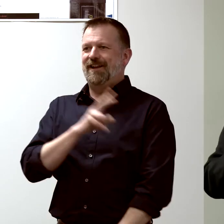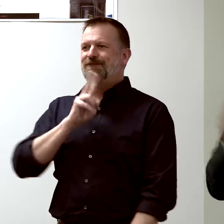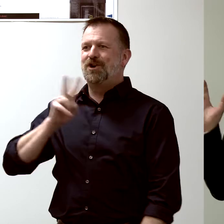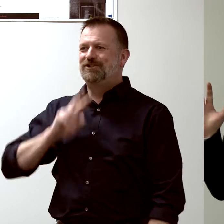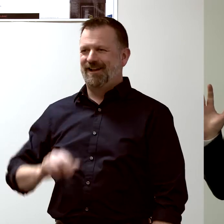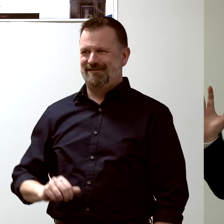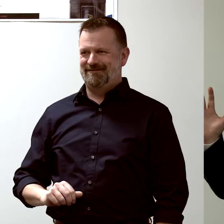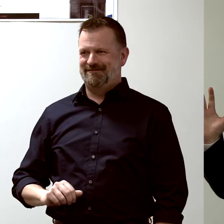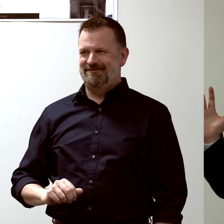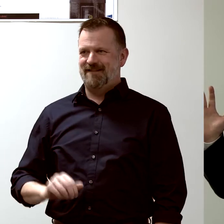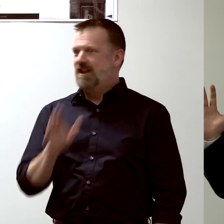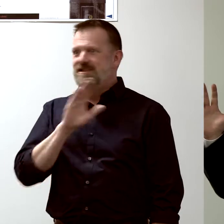never had a flu vaccine.